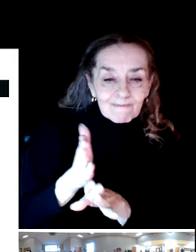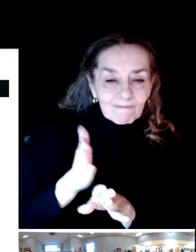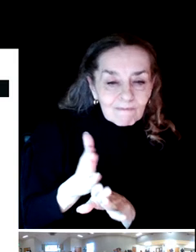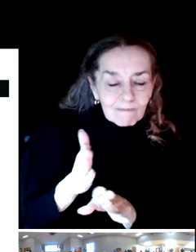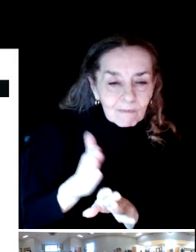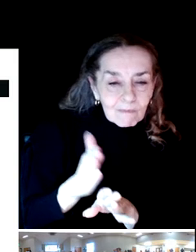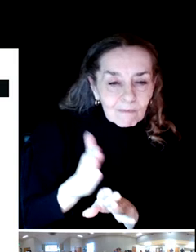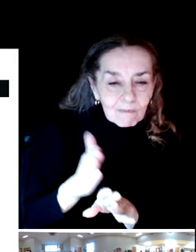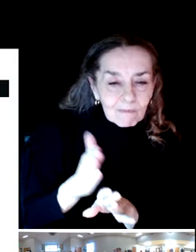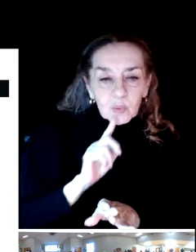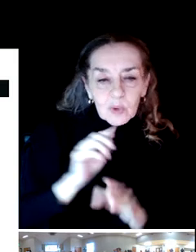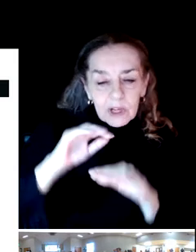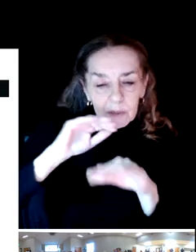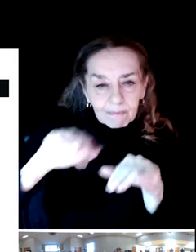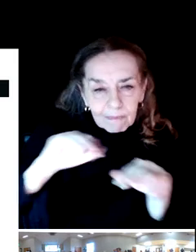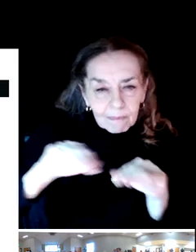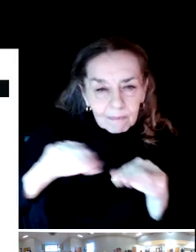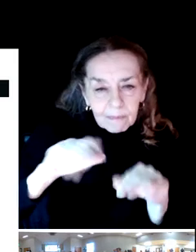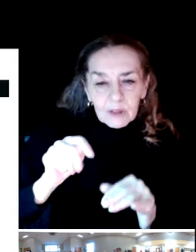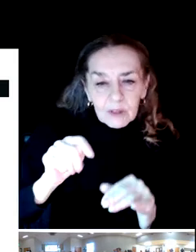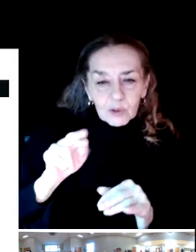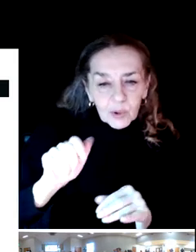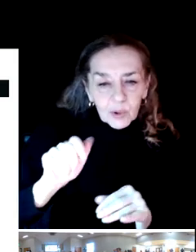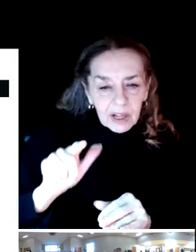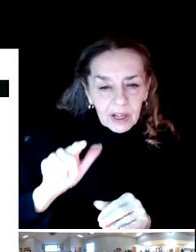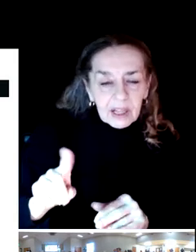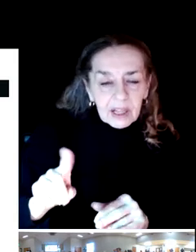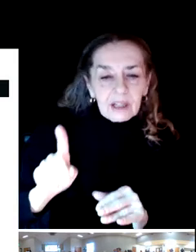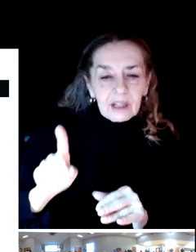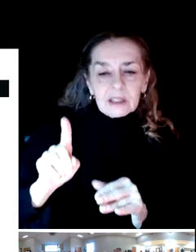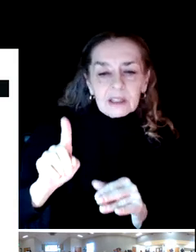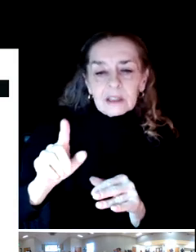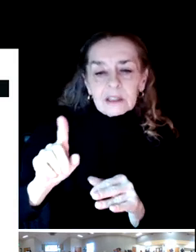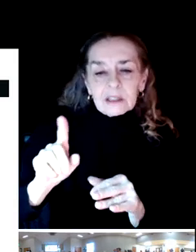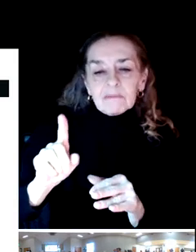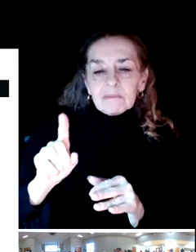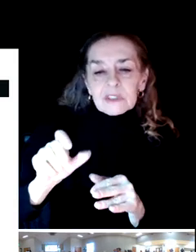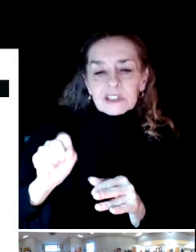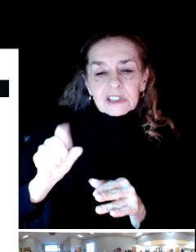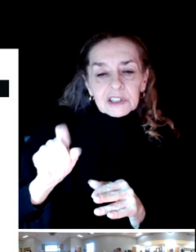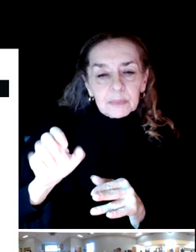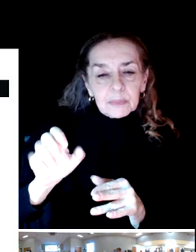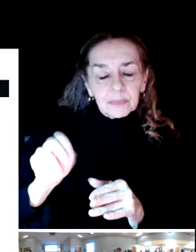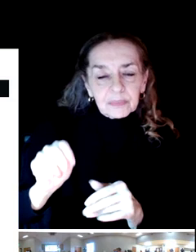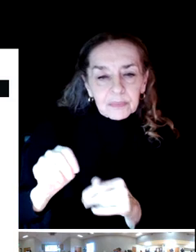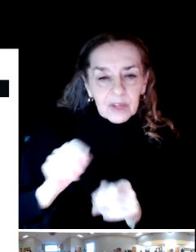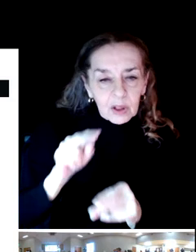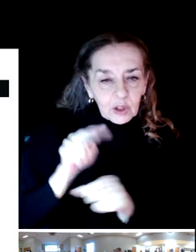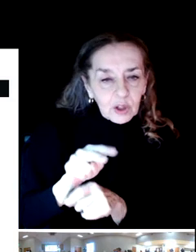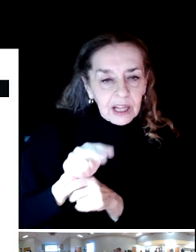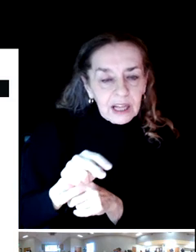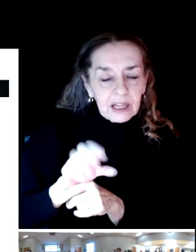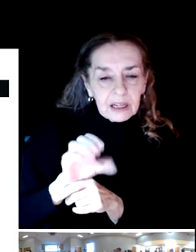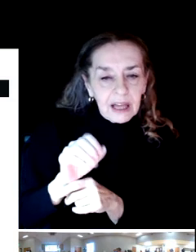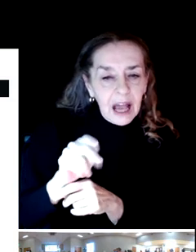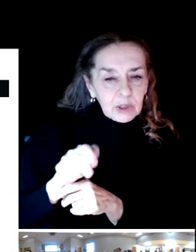into your trail system mapping trails, looking at capital cost as well of potential improvements.